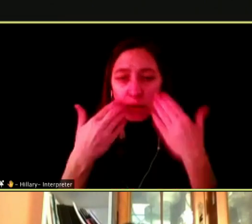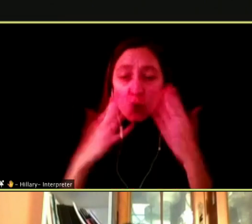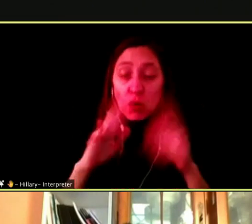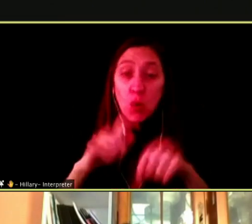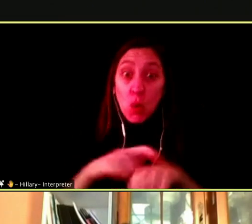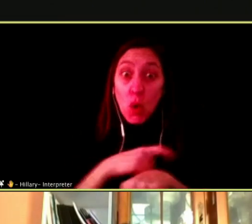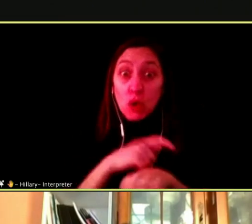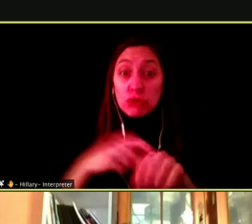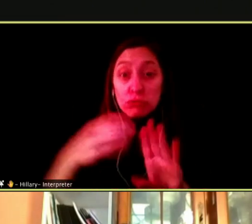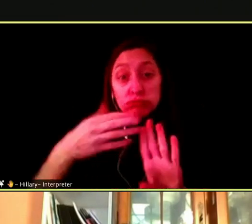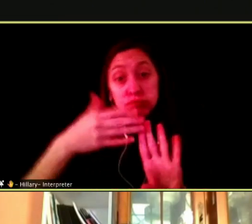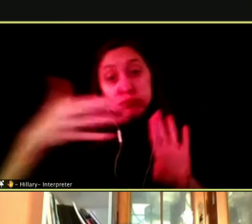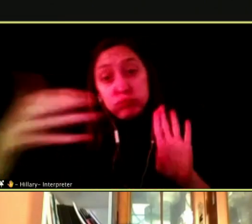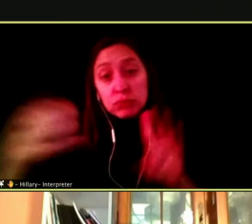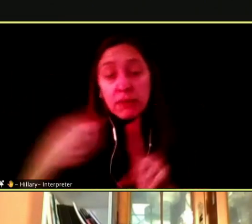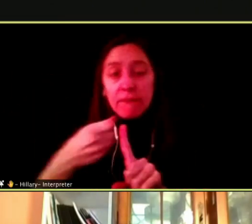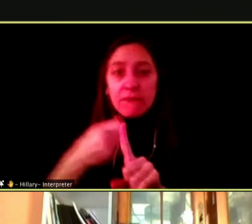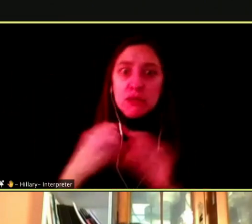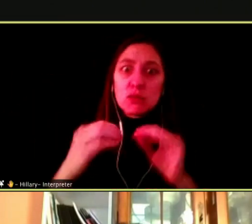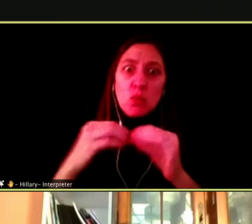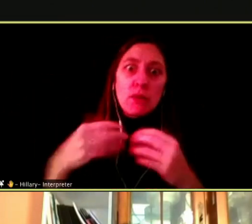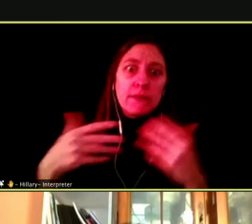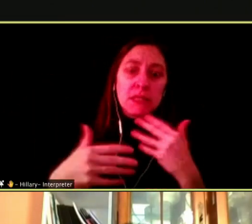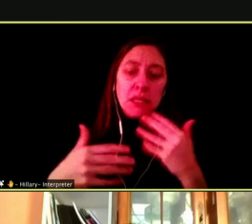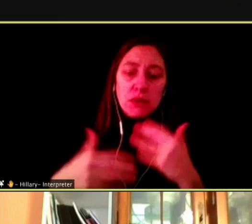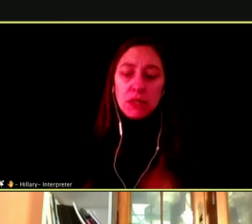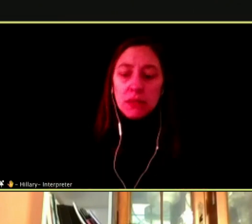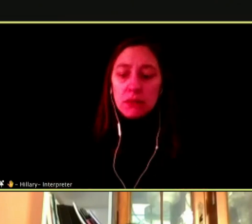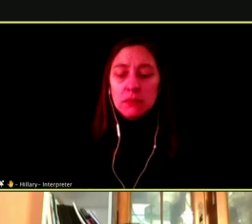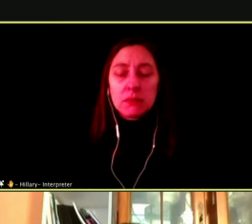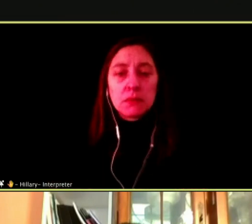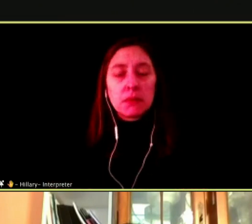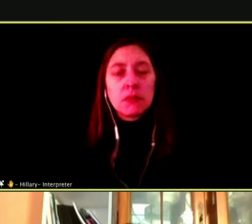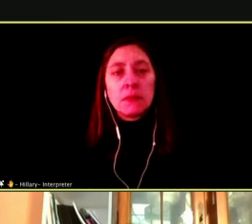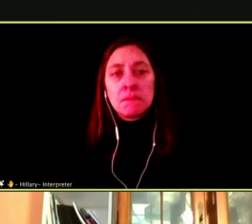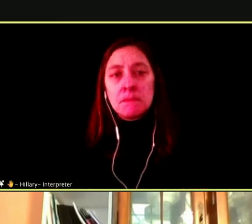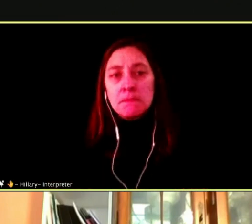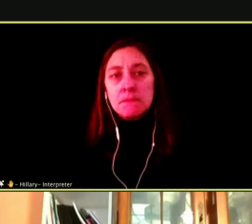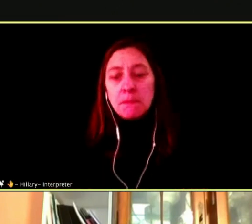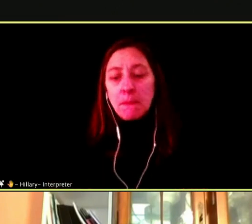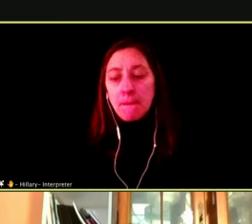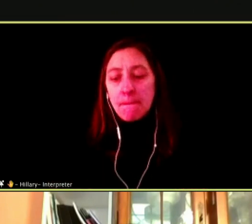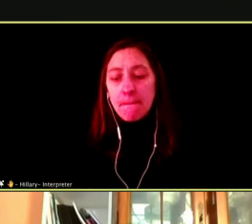WHICH MAKES IT EVEN MORE SCARY. THANK YOU.